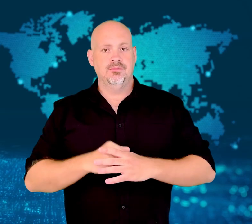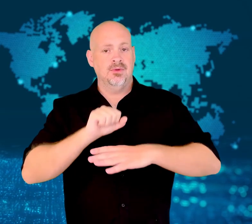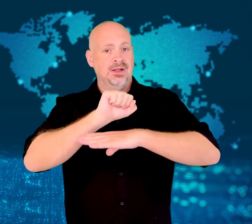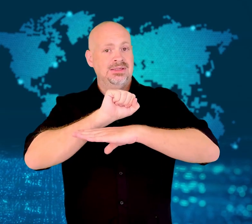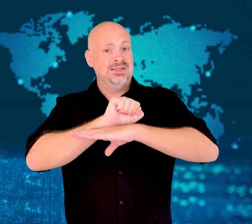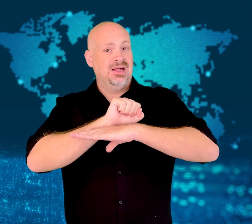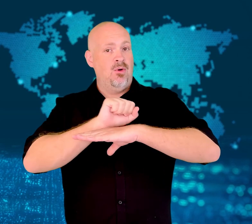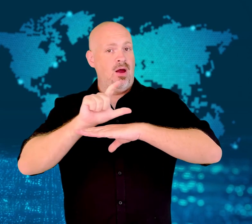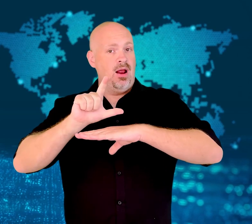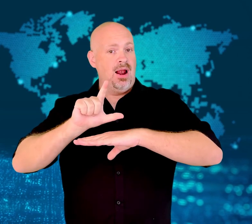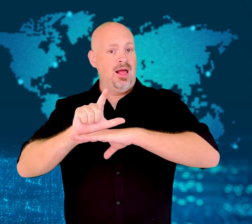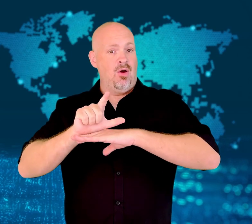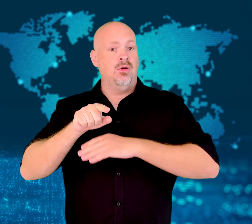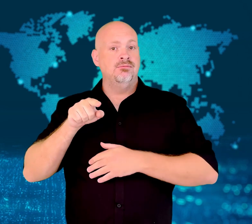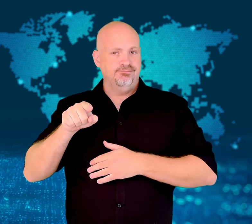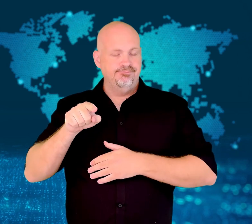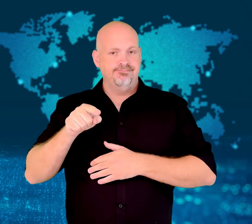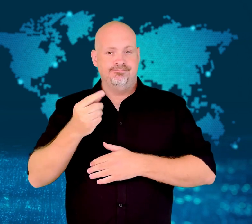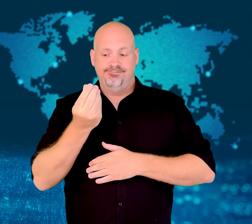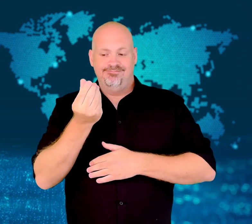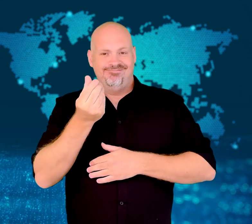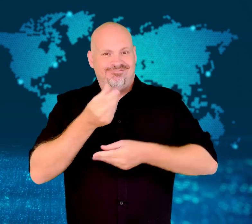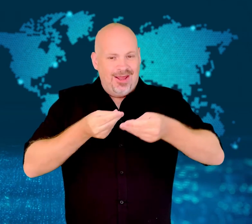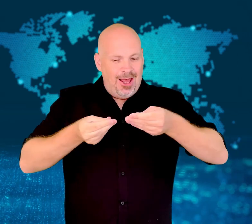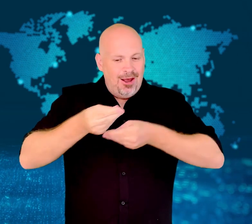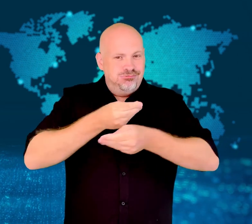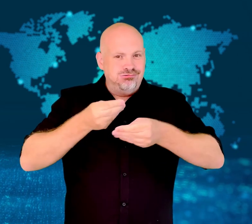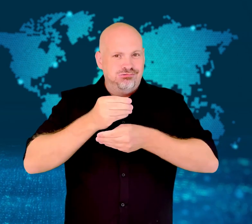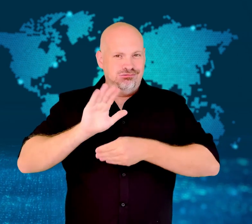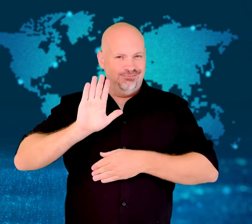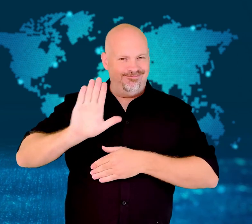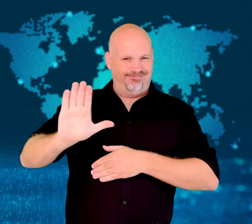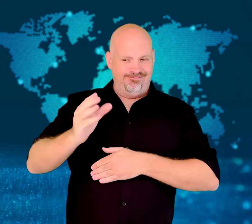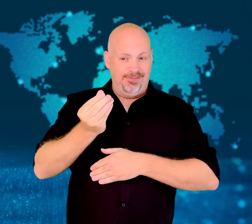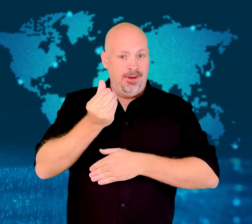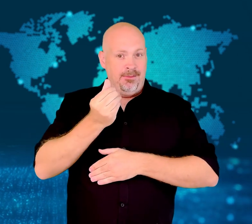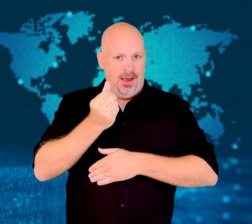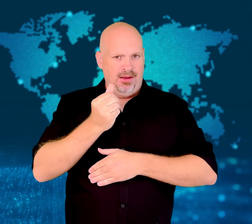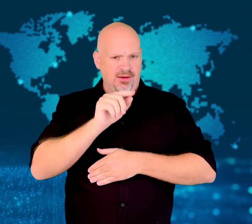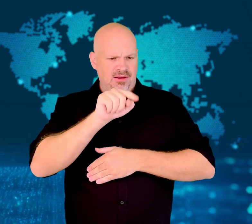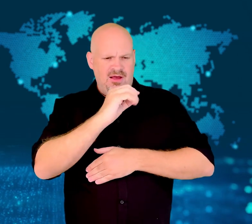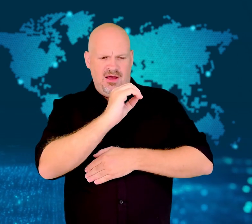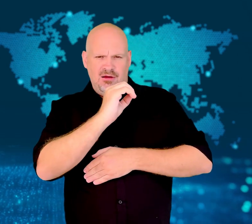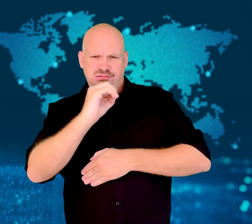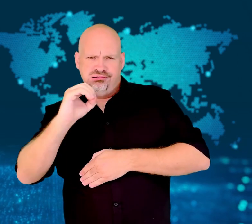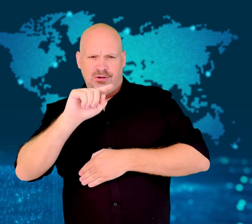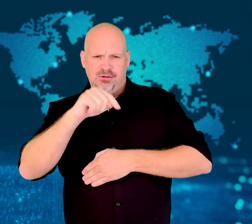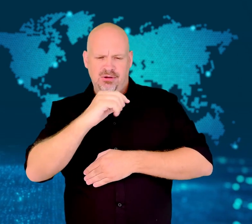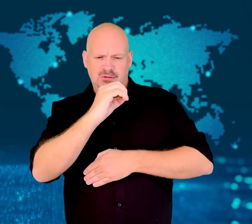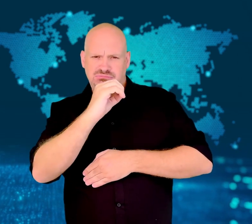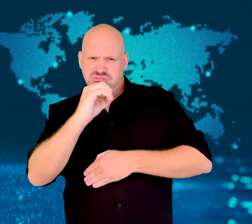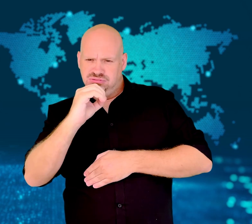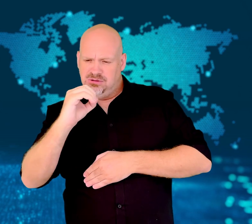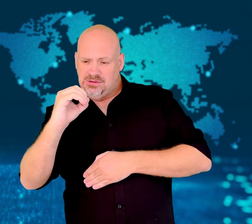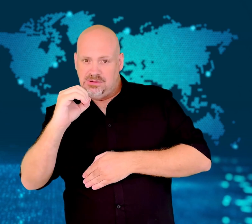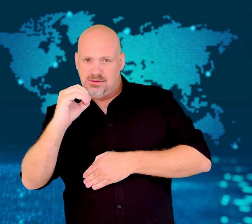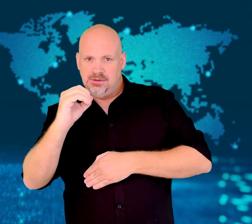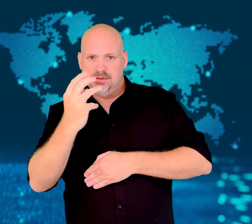[GAVIN]: Sierra Leone is removing three zeros from its currency bills.